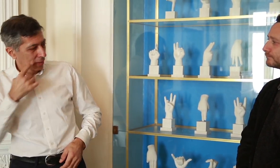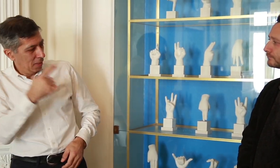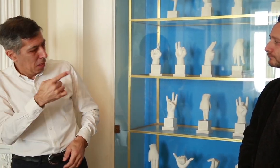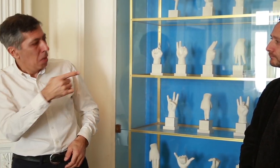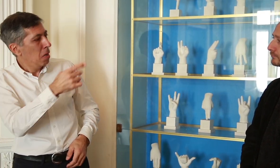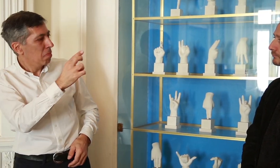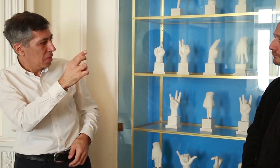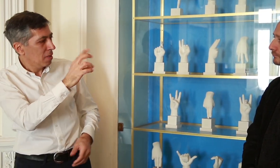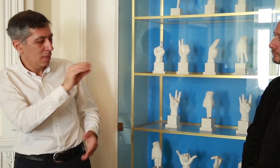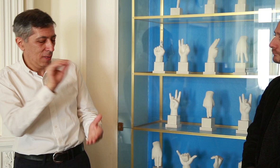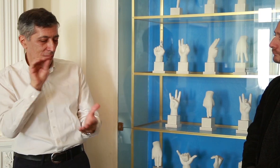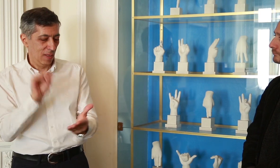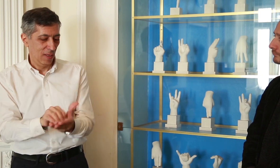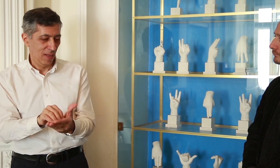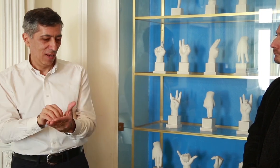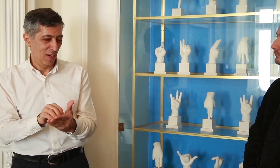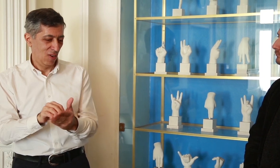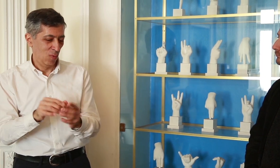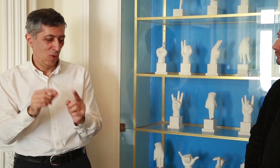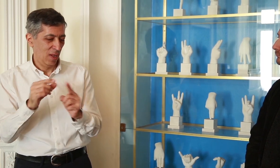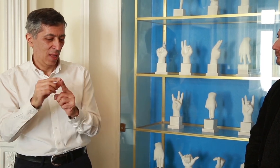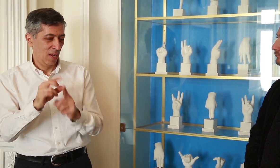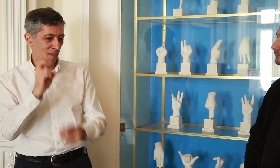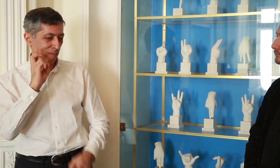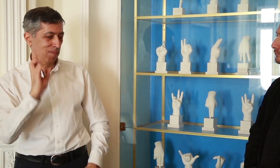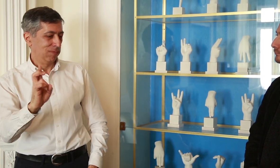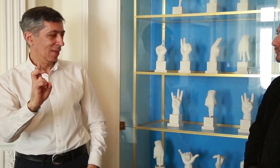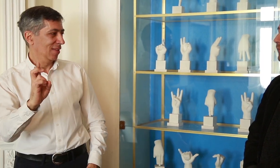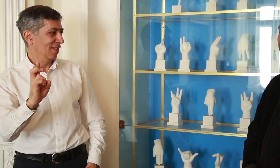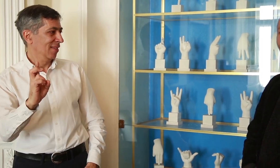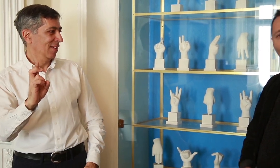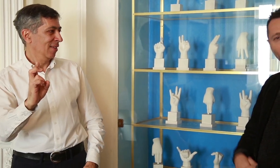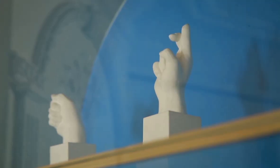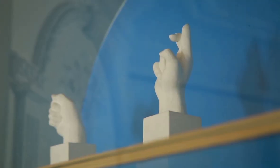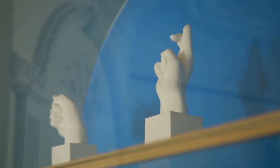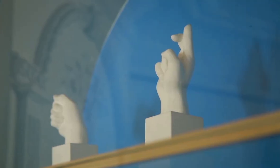with small projects and delivered. From there, we